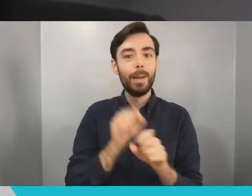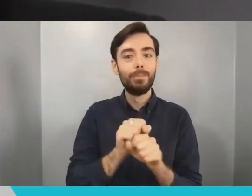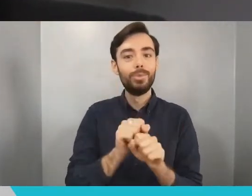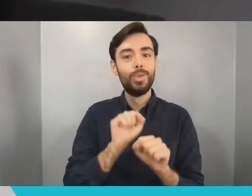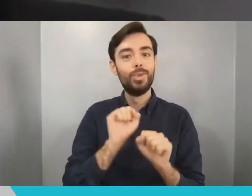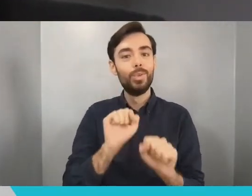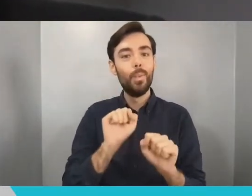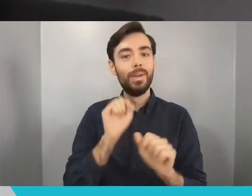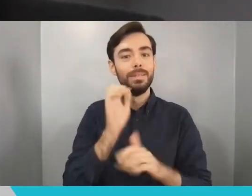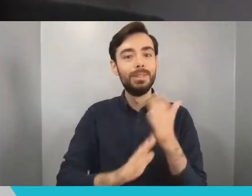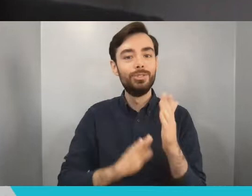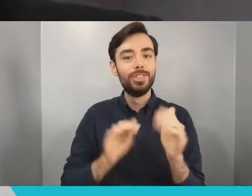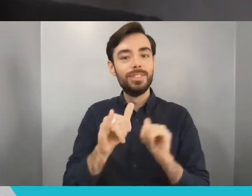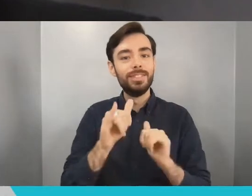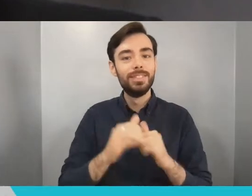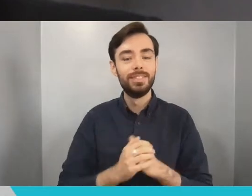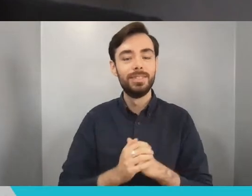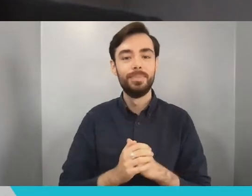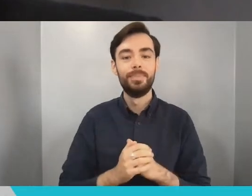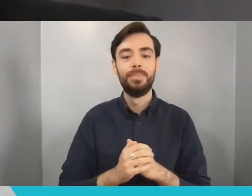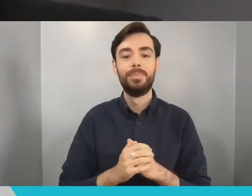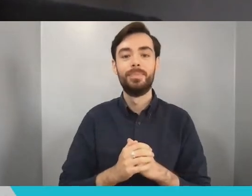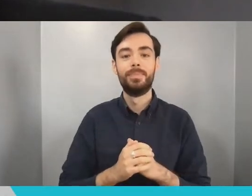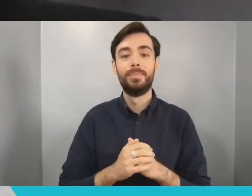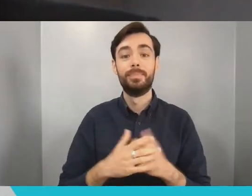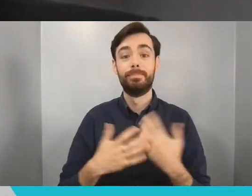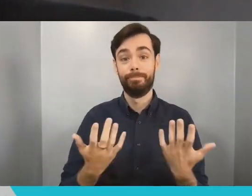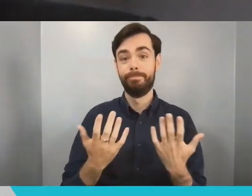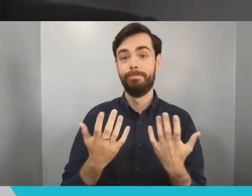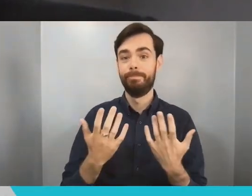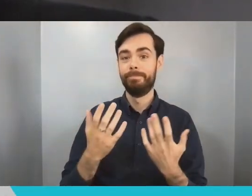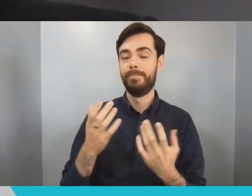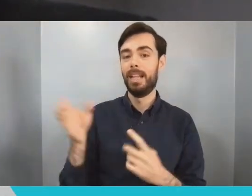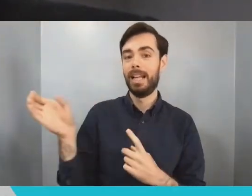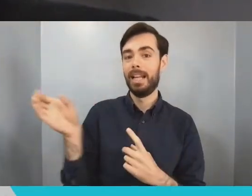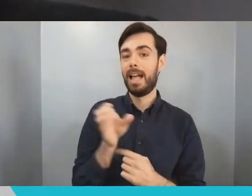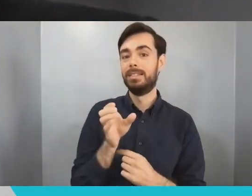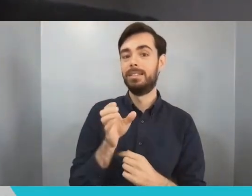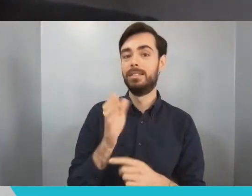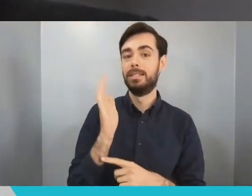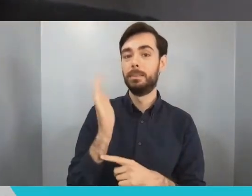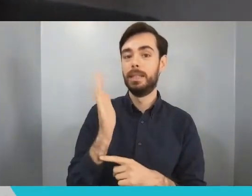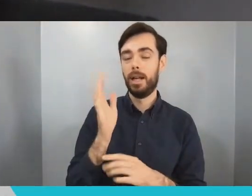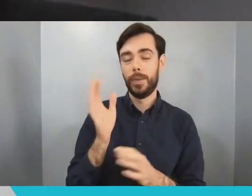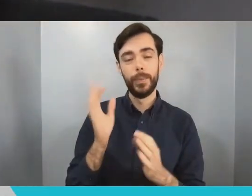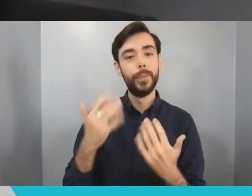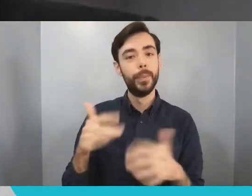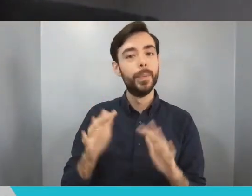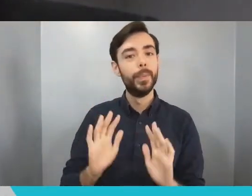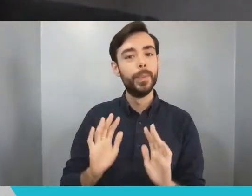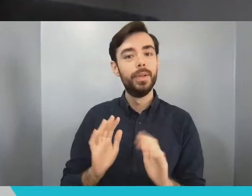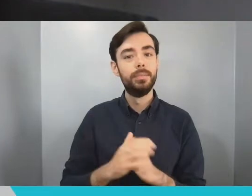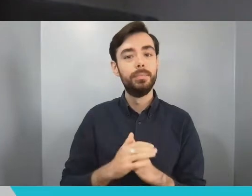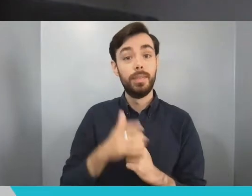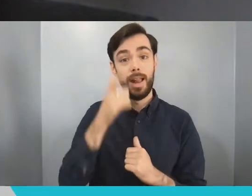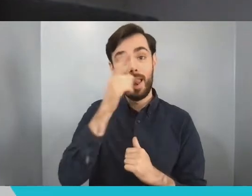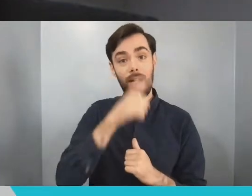time for us to hear from a very special speaker. We are lucky to have one of our own alumni join us today, Dr Tom Carter.